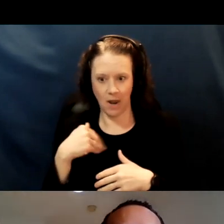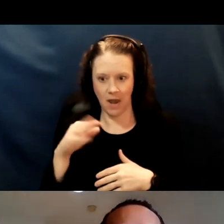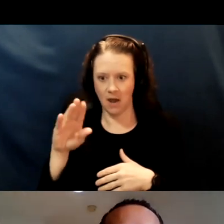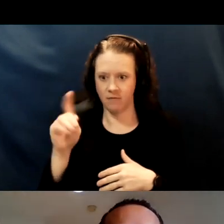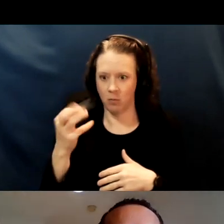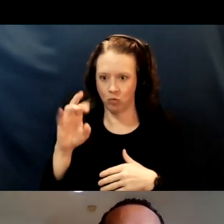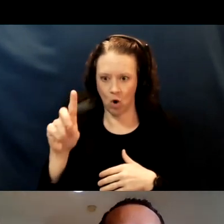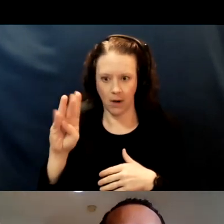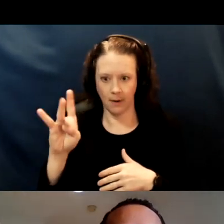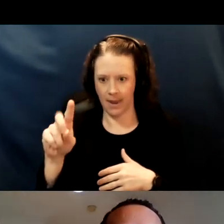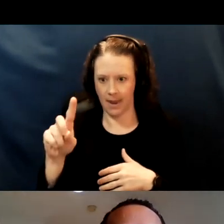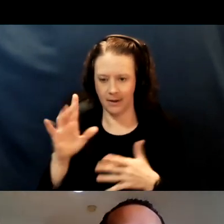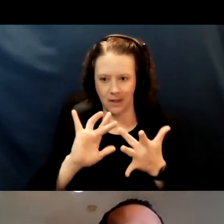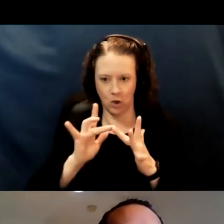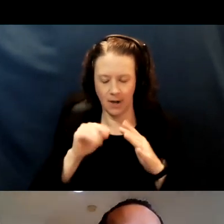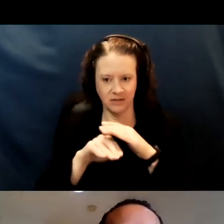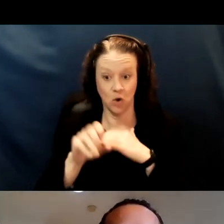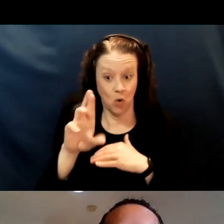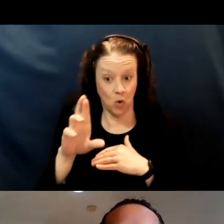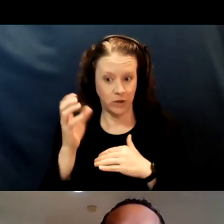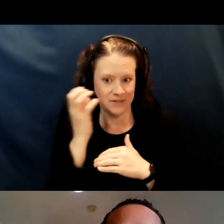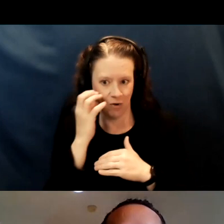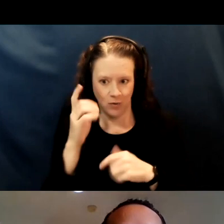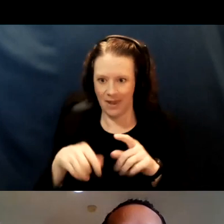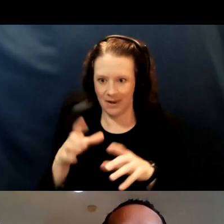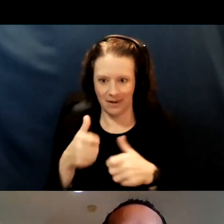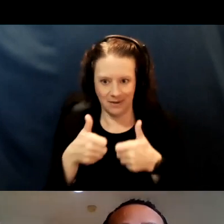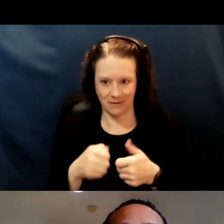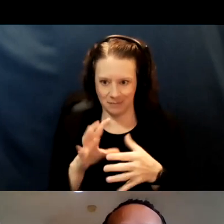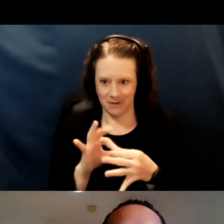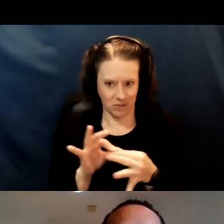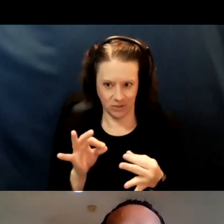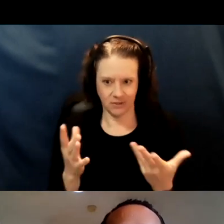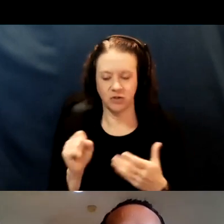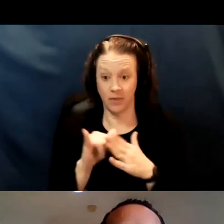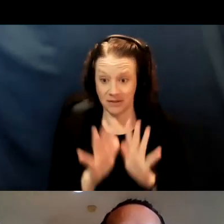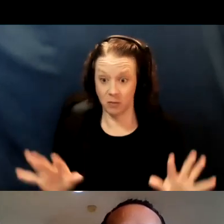to be able to receive text messages. And this becomes an important part of our strategy